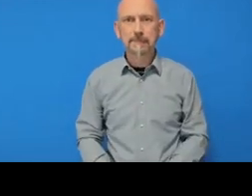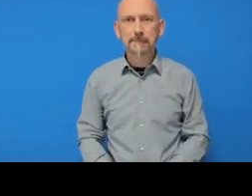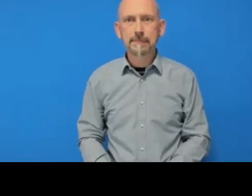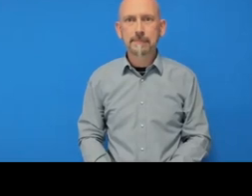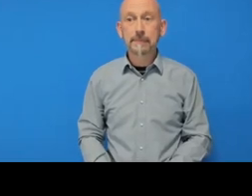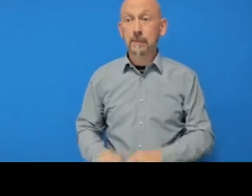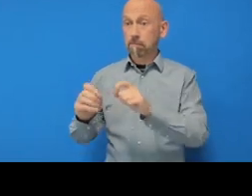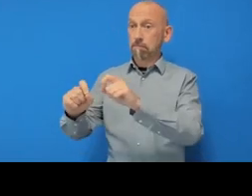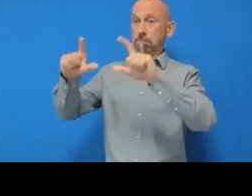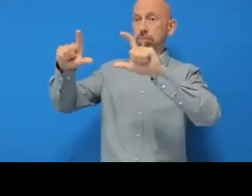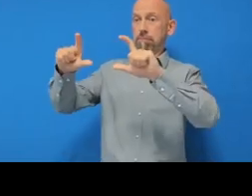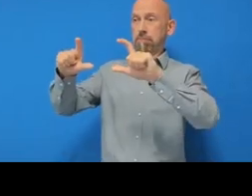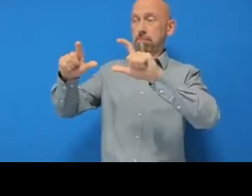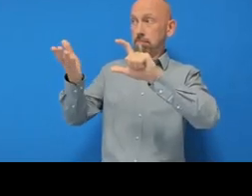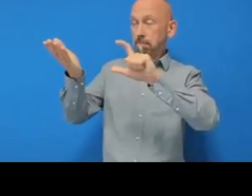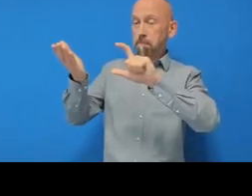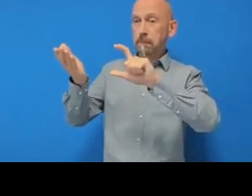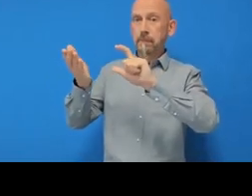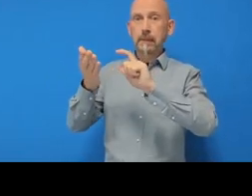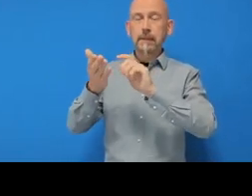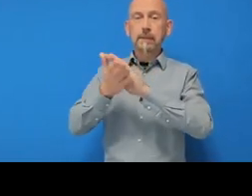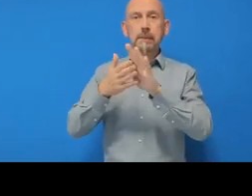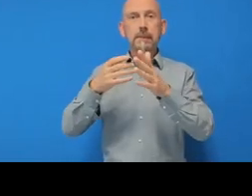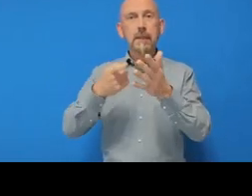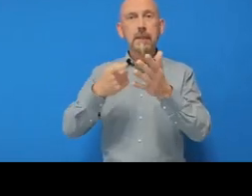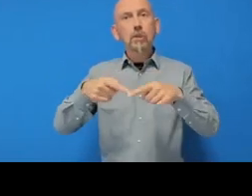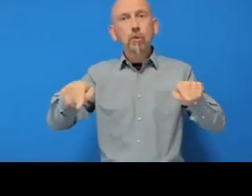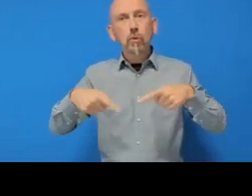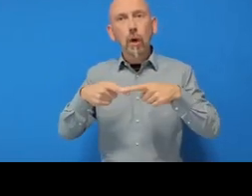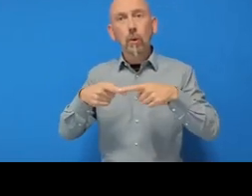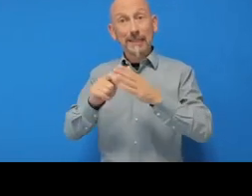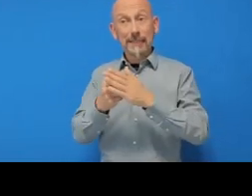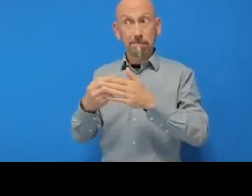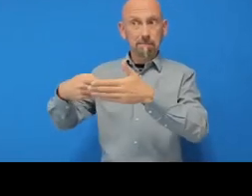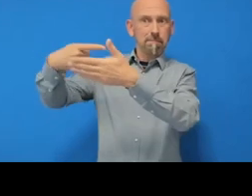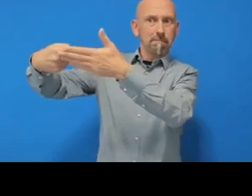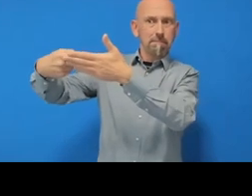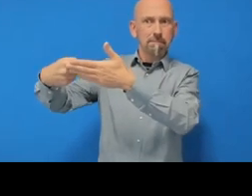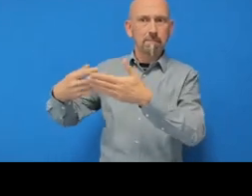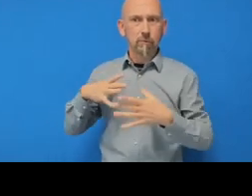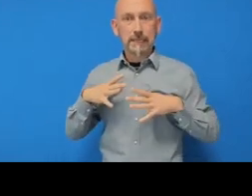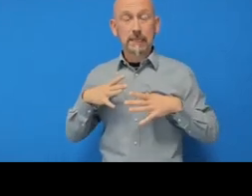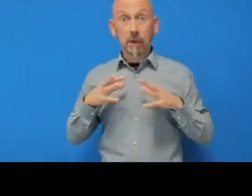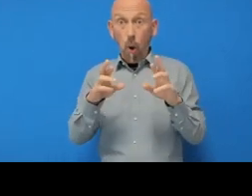‘RStudio’ and I hope that works for people. I might just